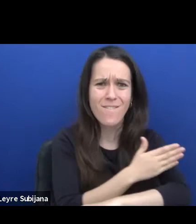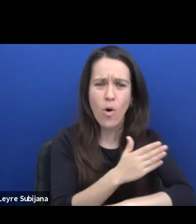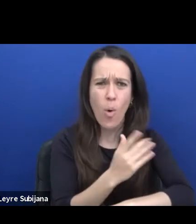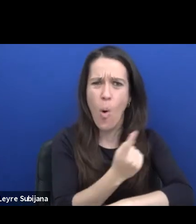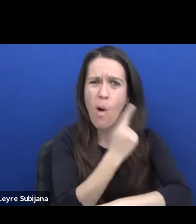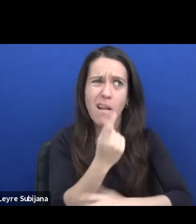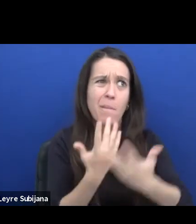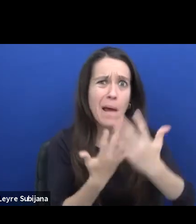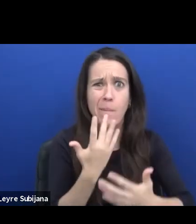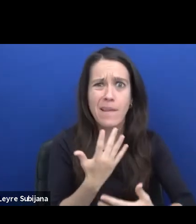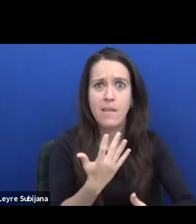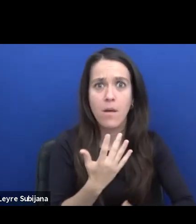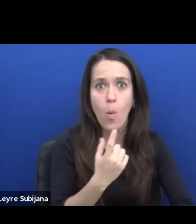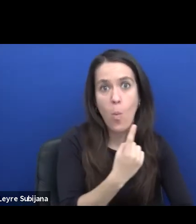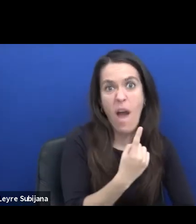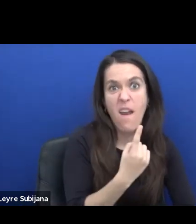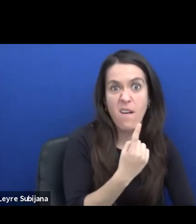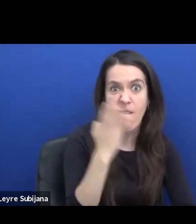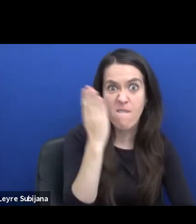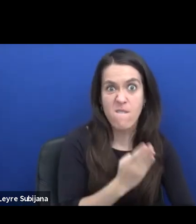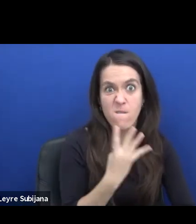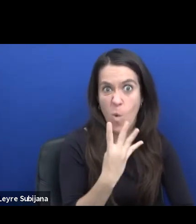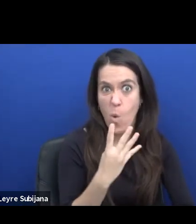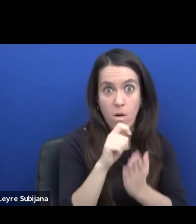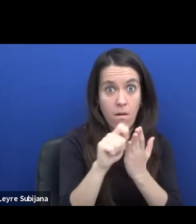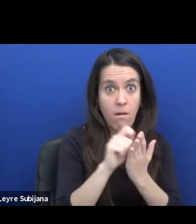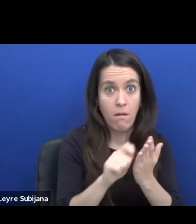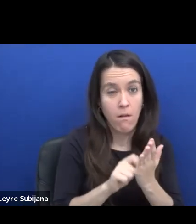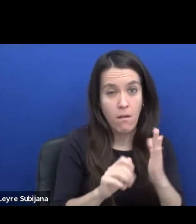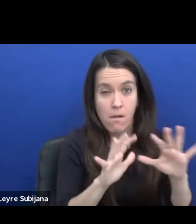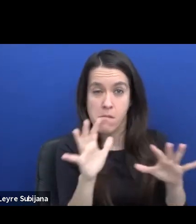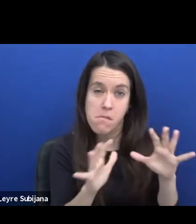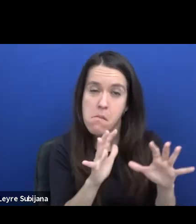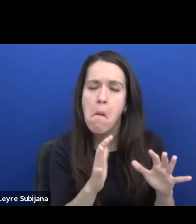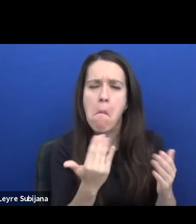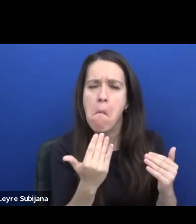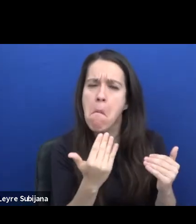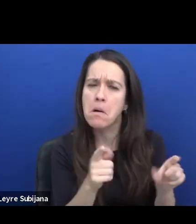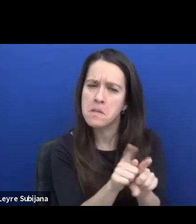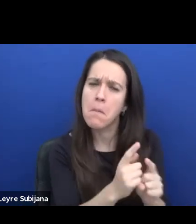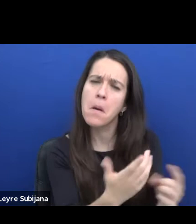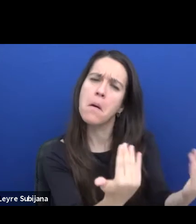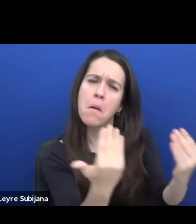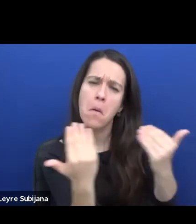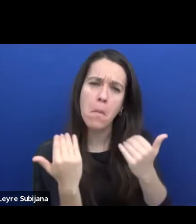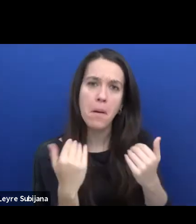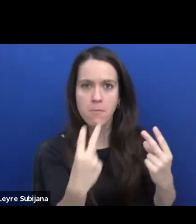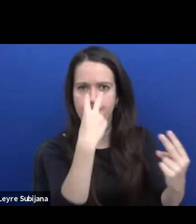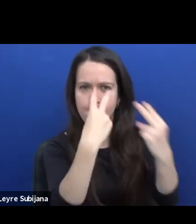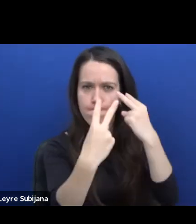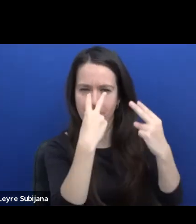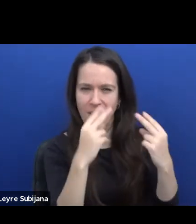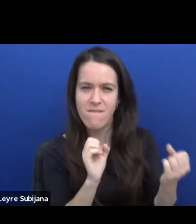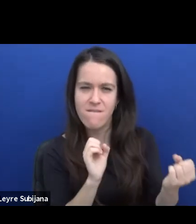And then I tried to get people because when you do participatory stuff, you need the people to practice,